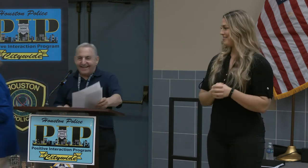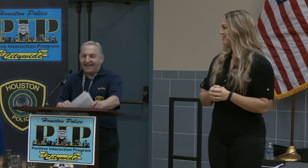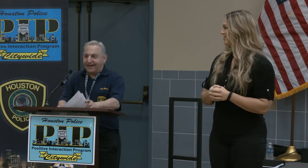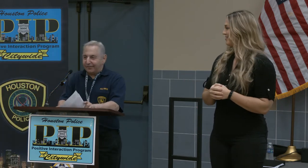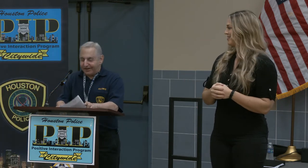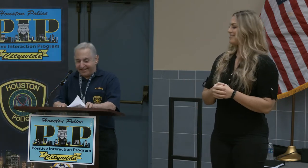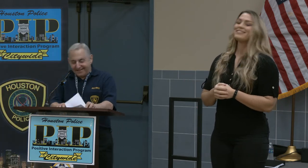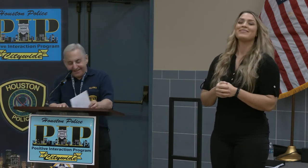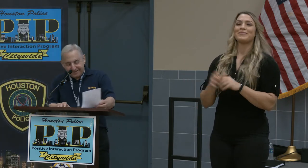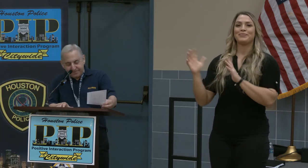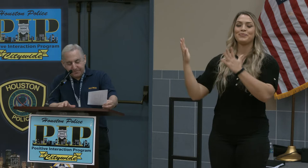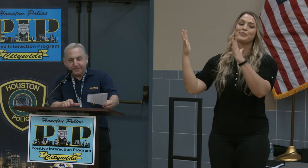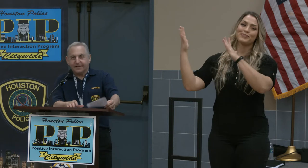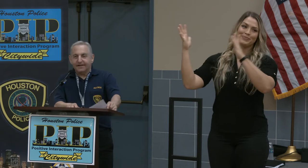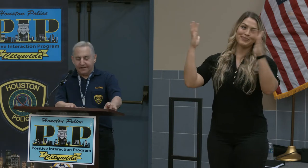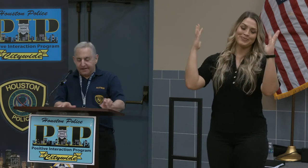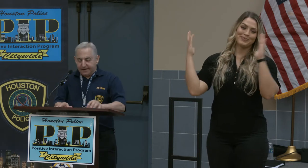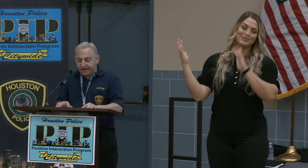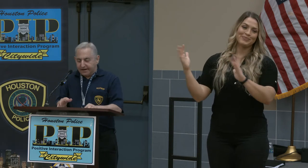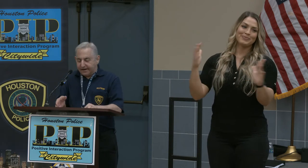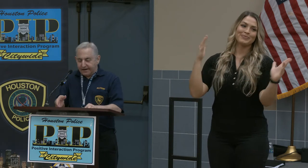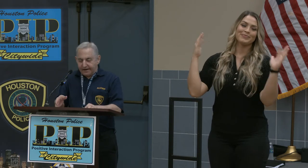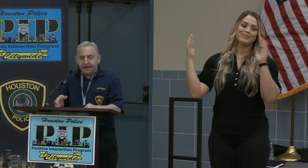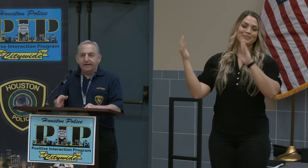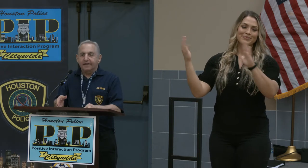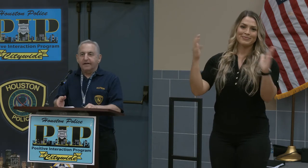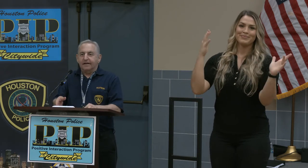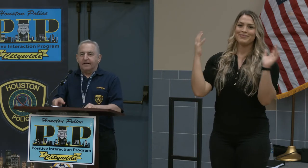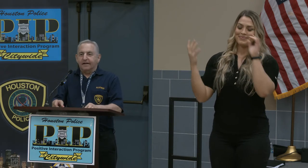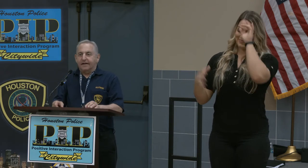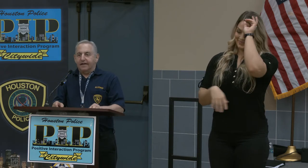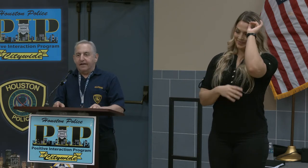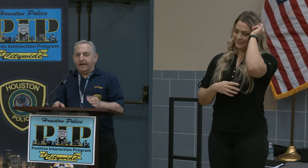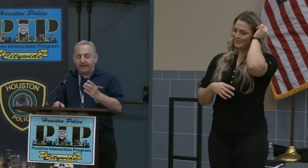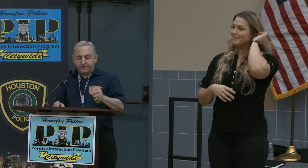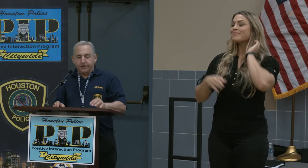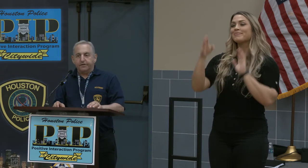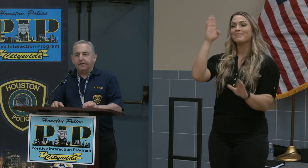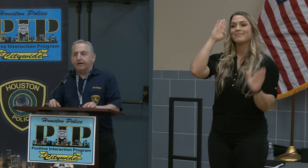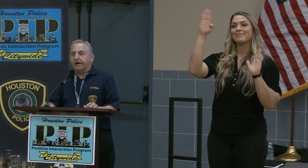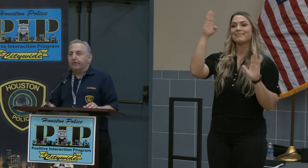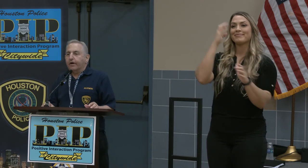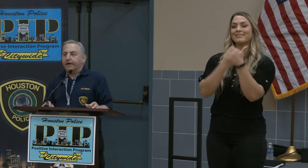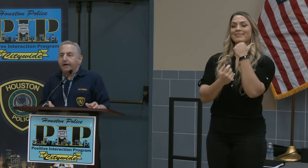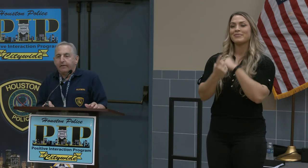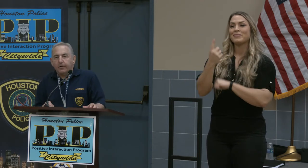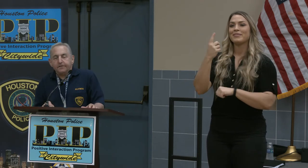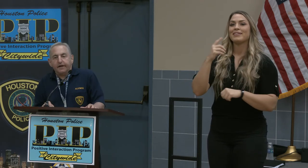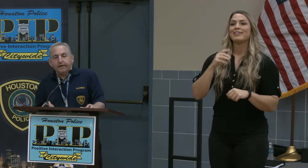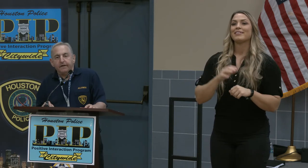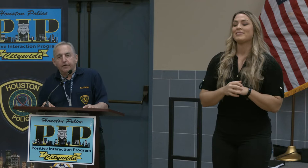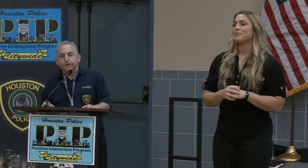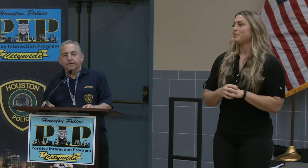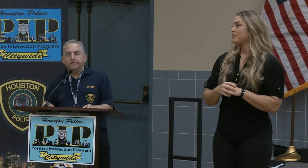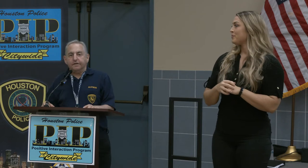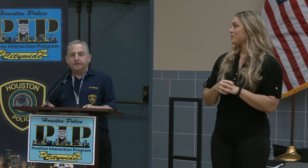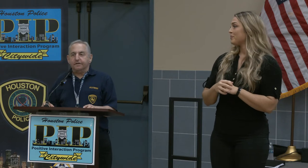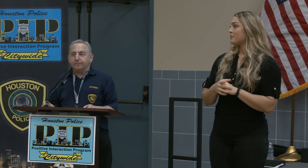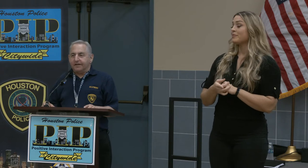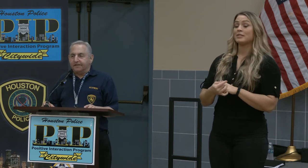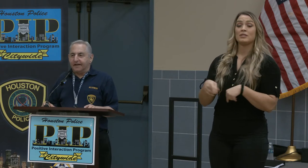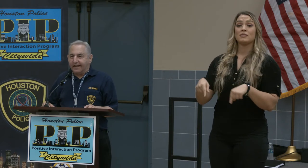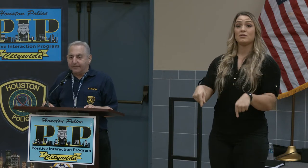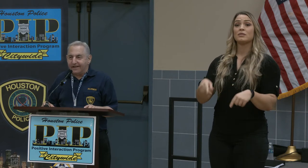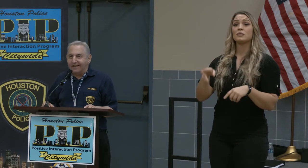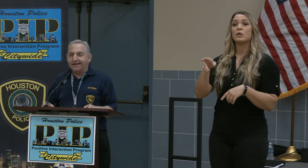Hi, everybody. Joan said I'm Mike Weingart representing the Houston Citizens Police Academy